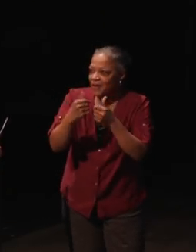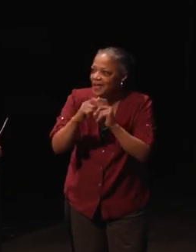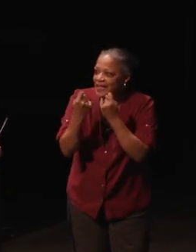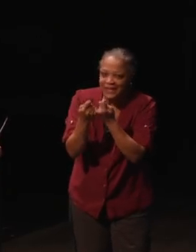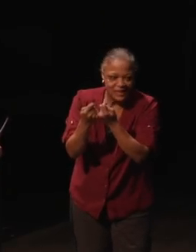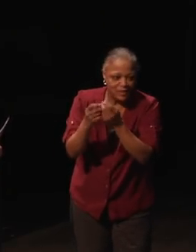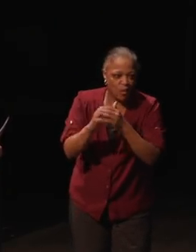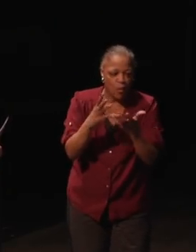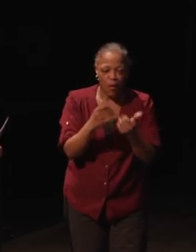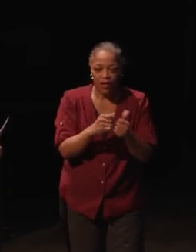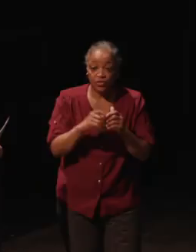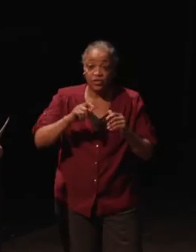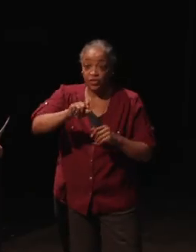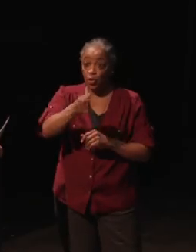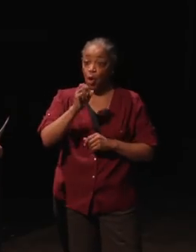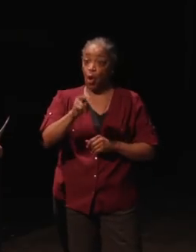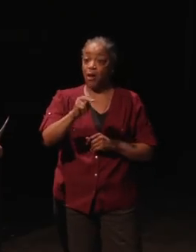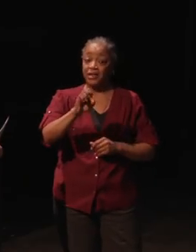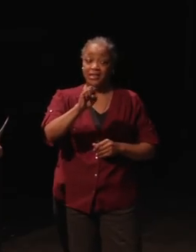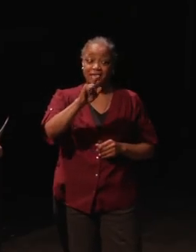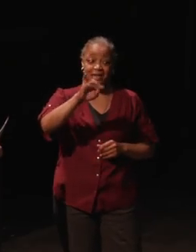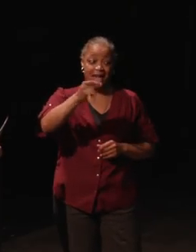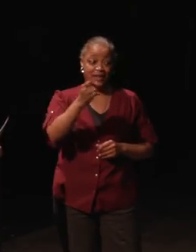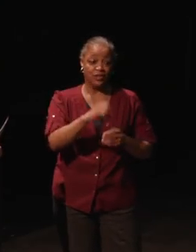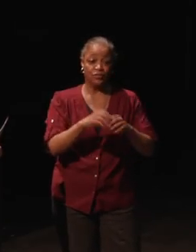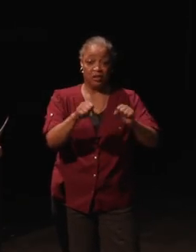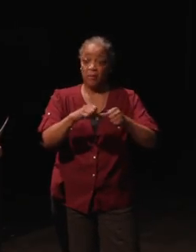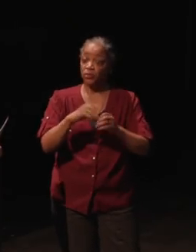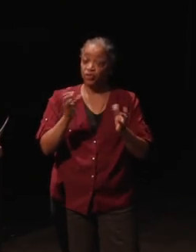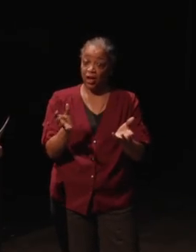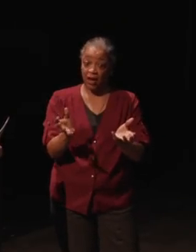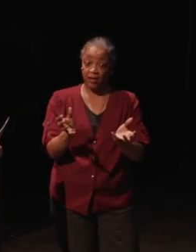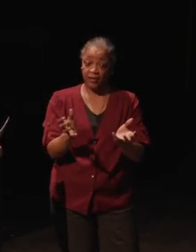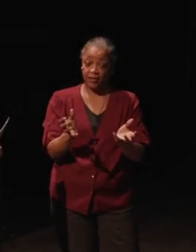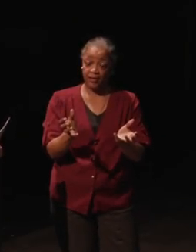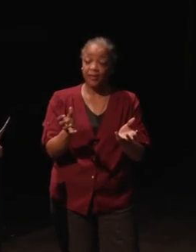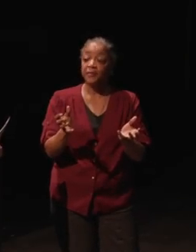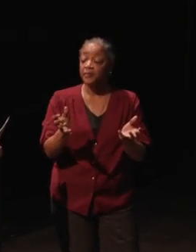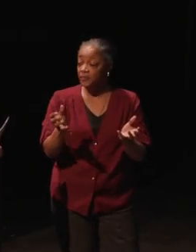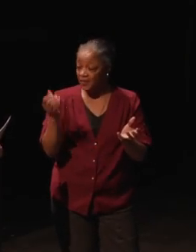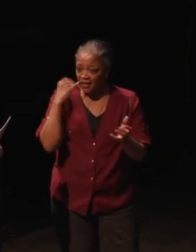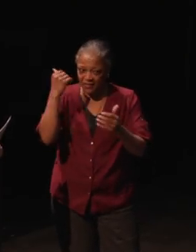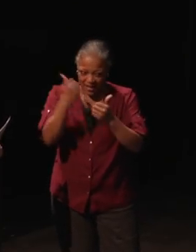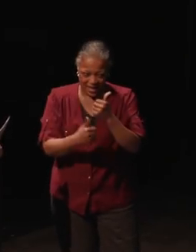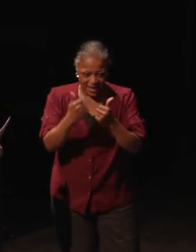or you want to just turn on settings to enable a chat, if each of these different paths